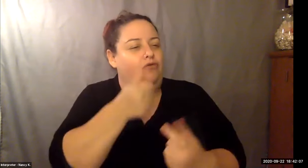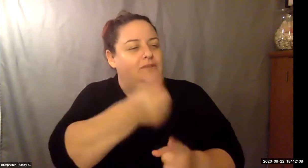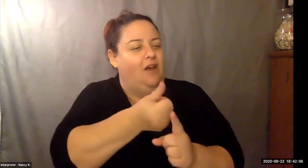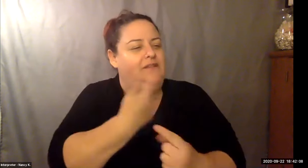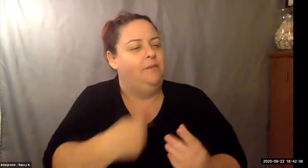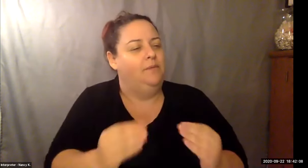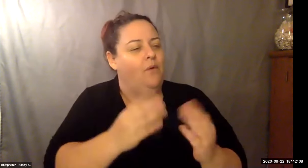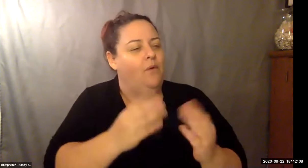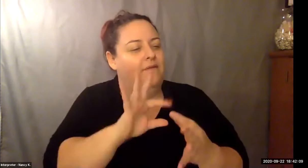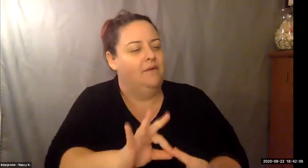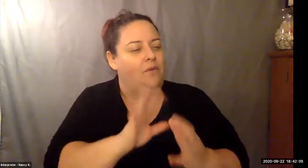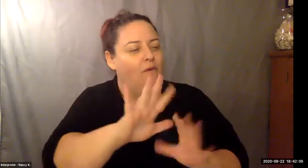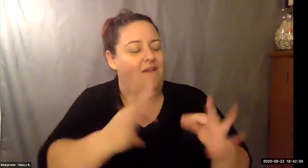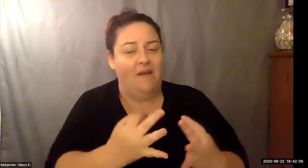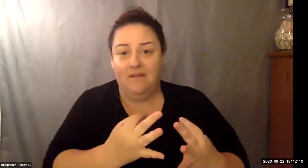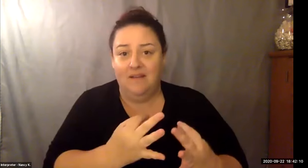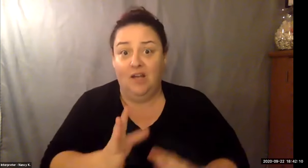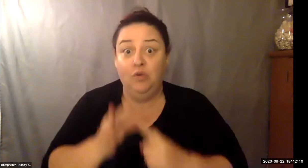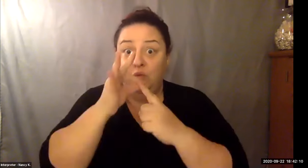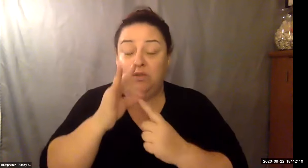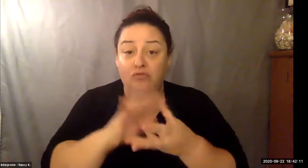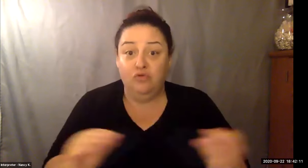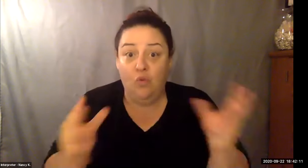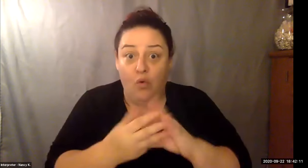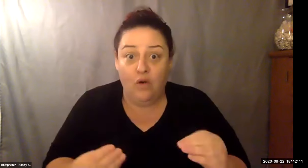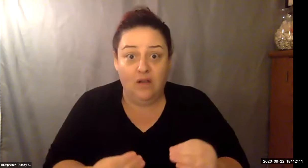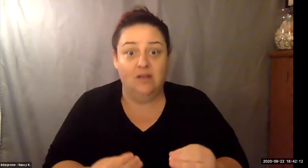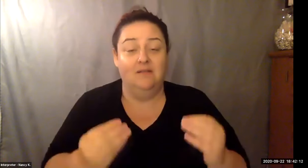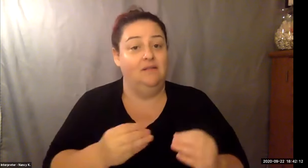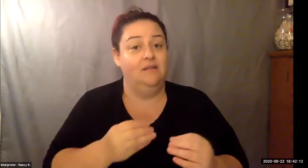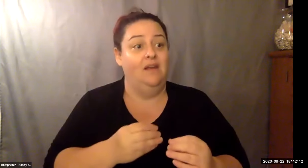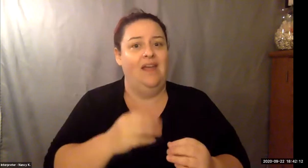Keith Wolling: The cost of not following your heart is spending the rest of your rest of your life. Wishing you had